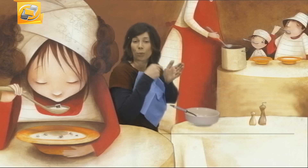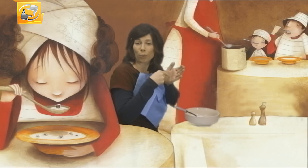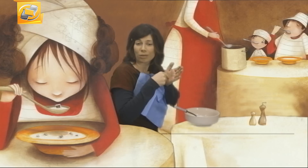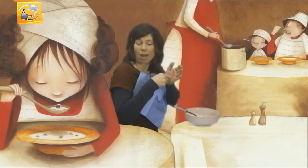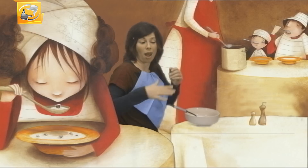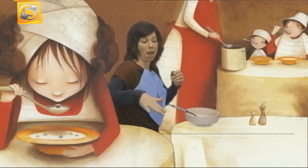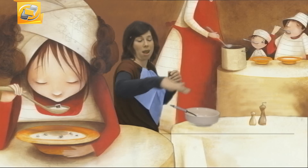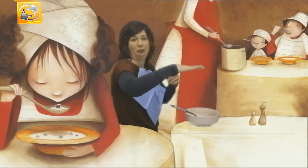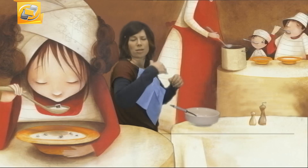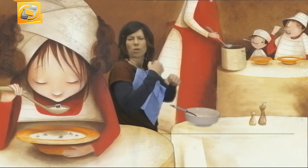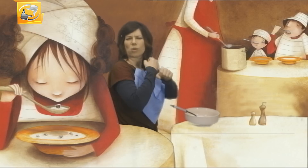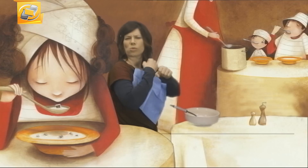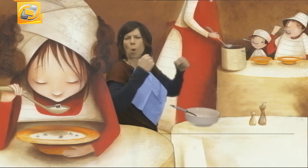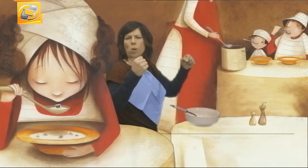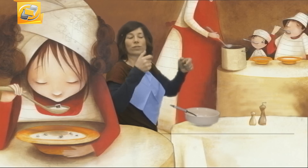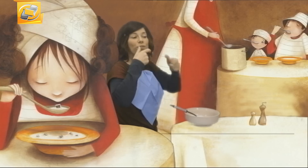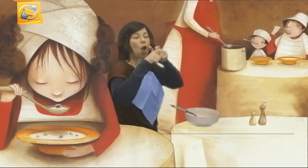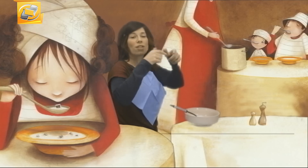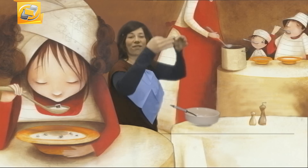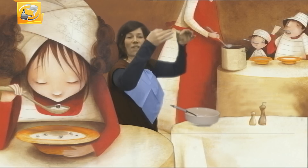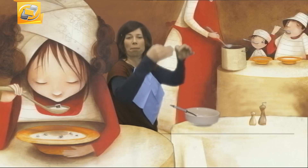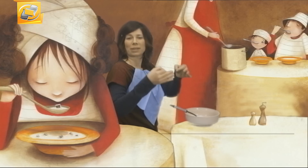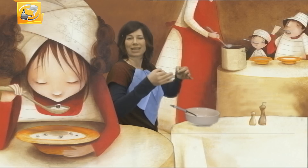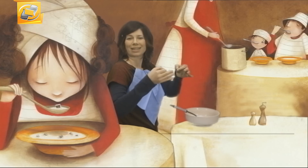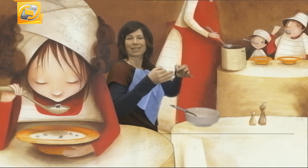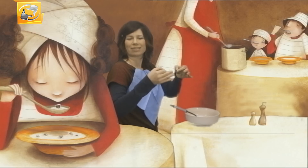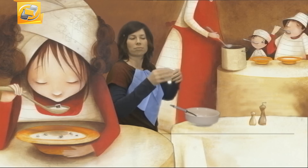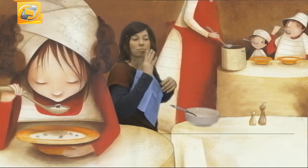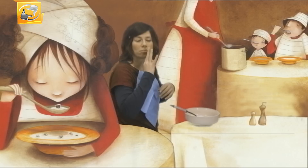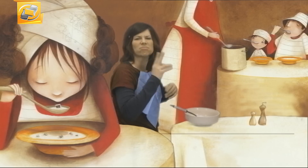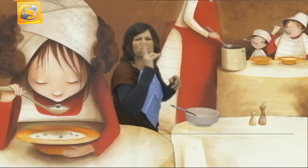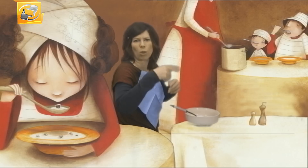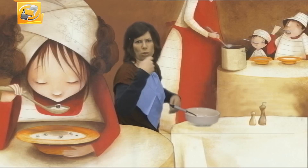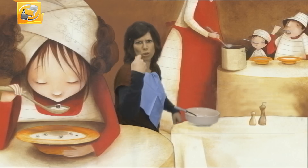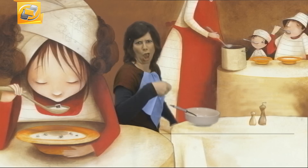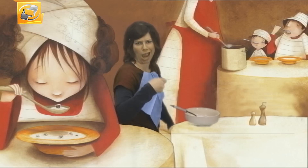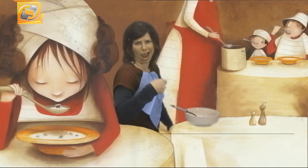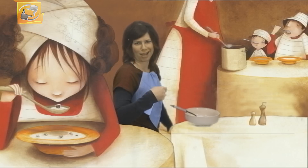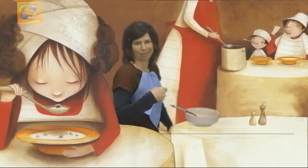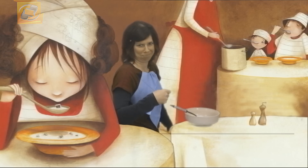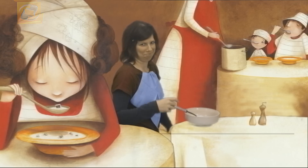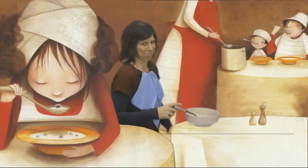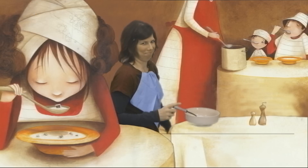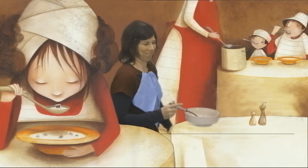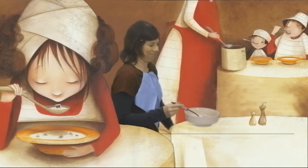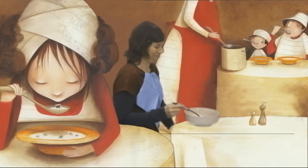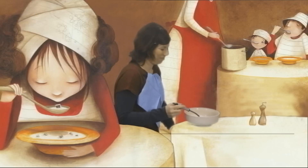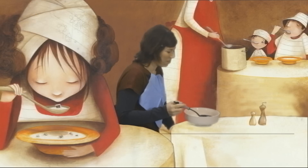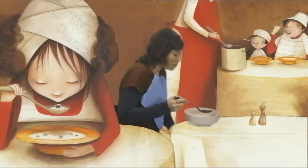In this country of the Great Word Factory, speaking is a luxury.